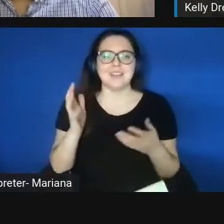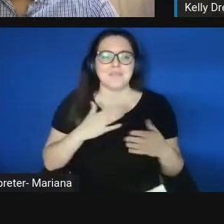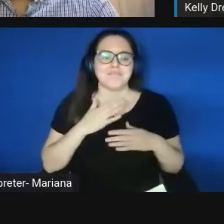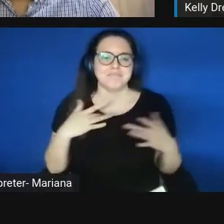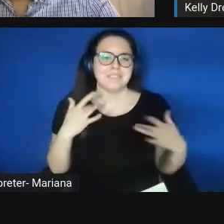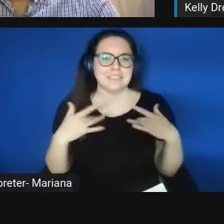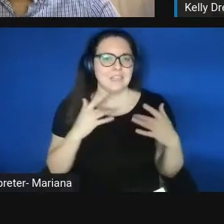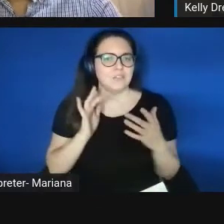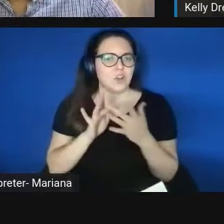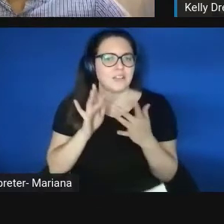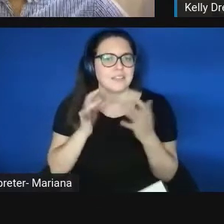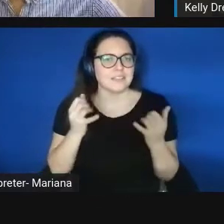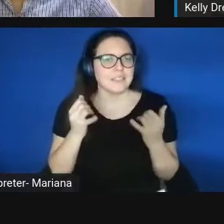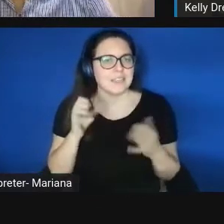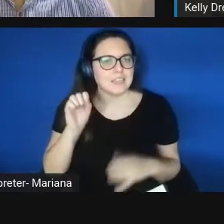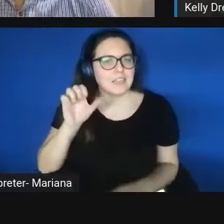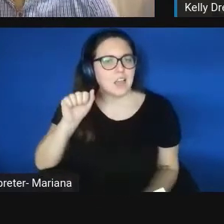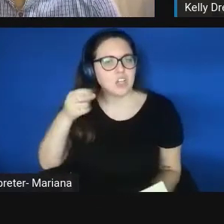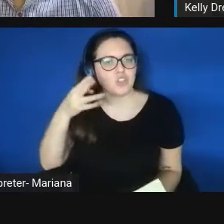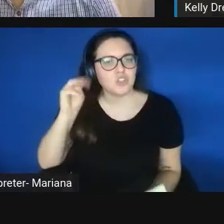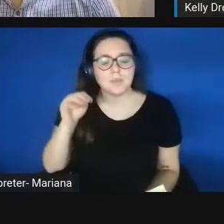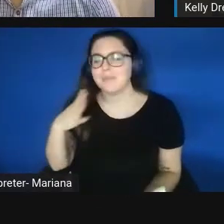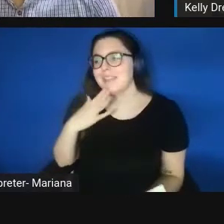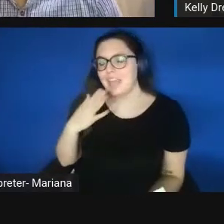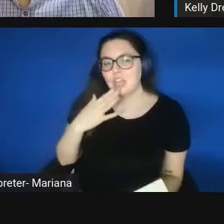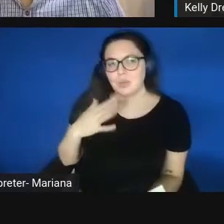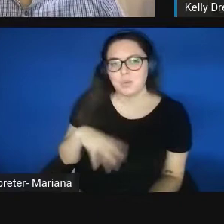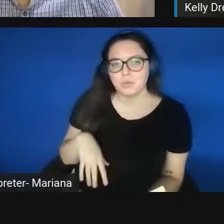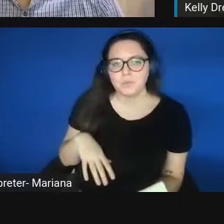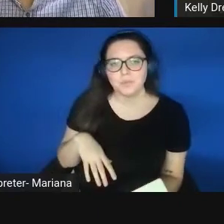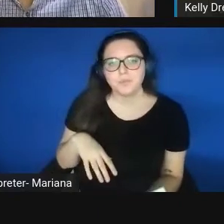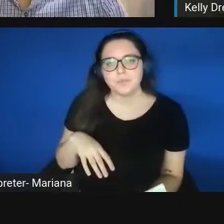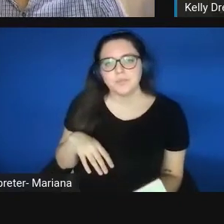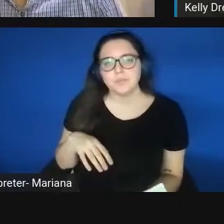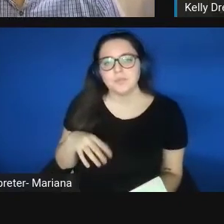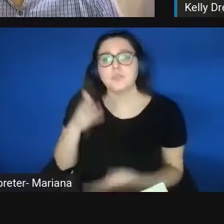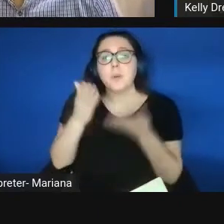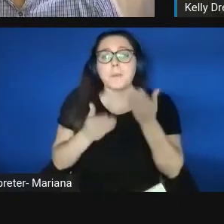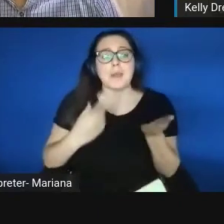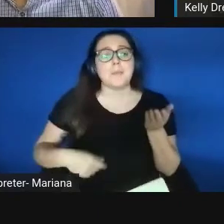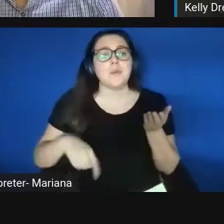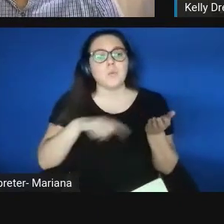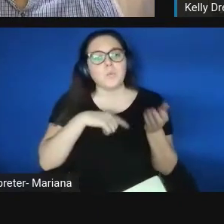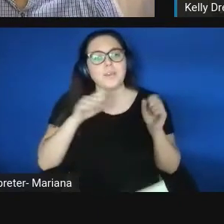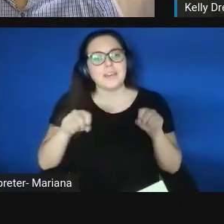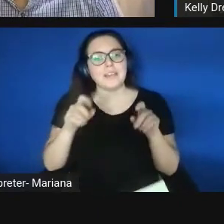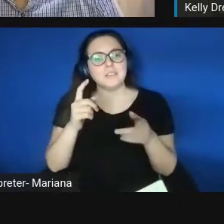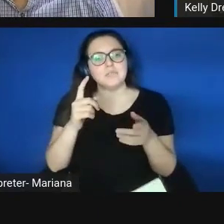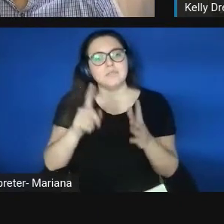Ashim Subedee: Thanks, Monique. So, ah, maybe we can start with a discussion, as I mentioned, about .. .